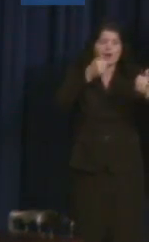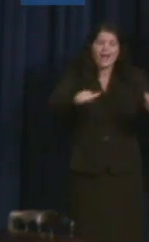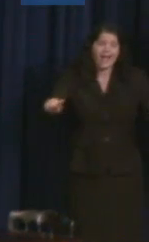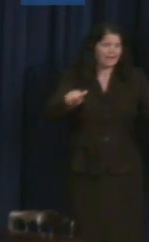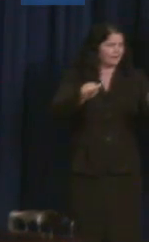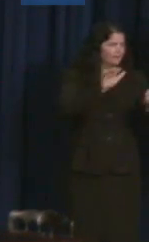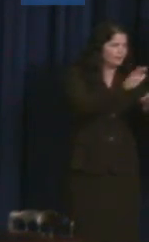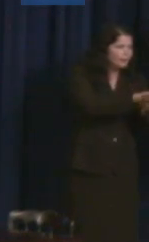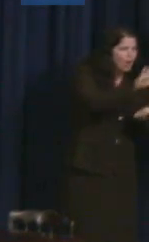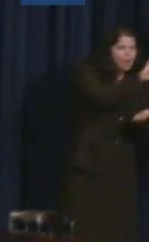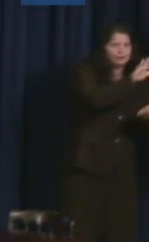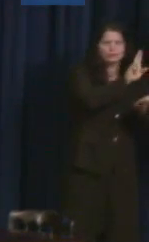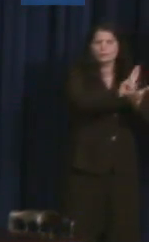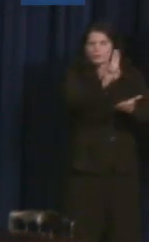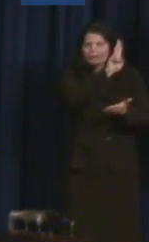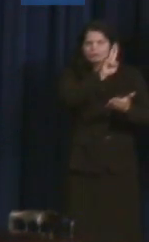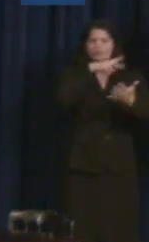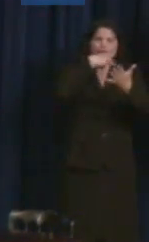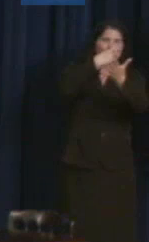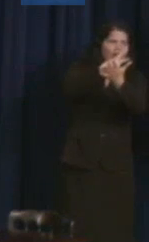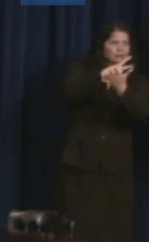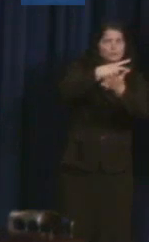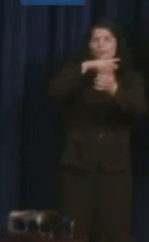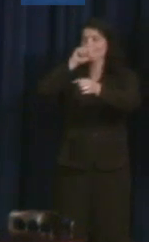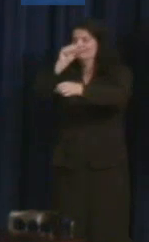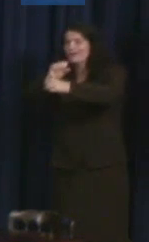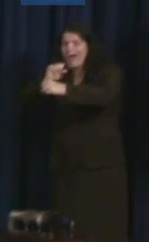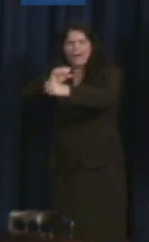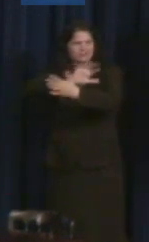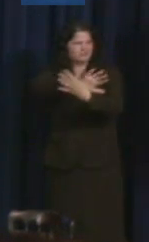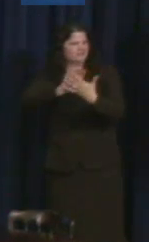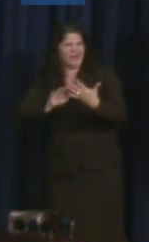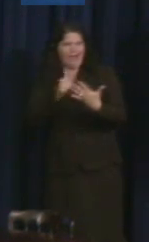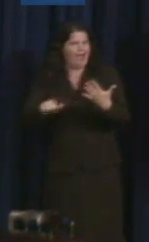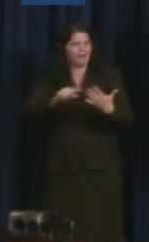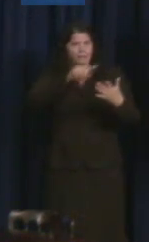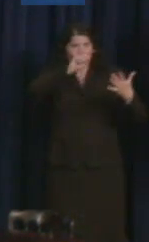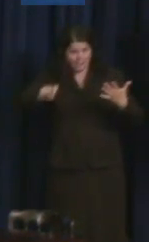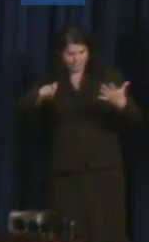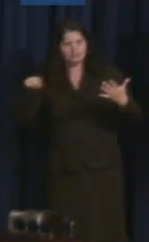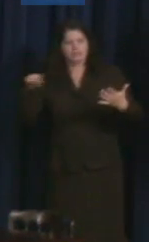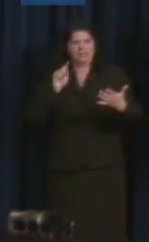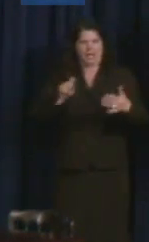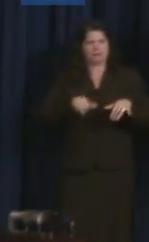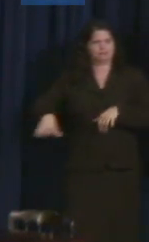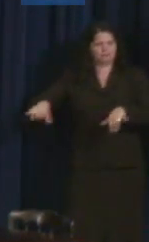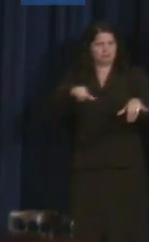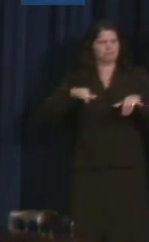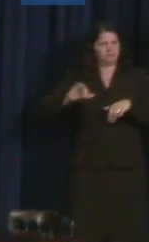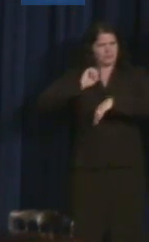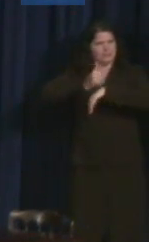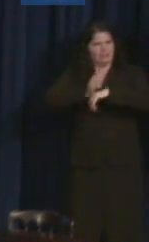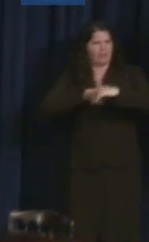It's an important step forward and we're proud of the DOJ for putting this forward. Another tangible legacy of the Americans with